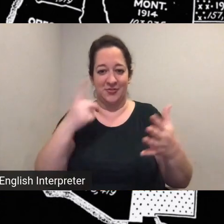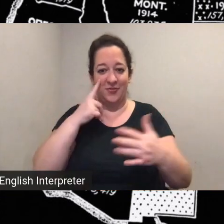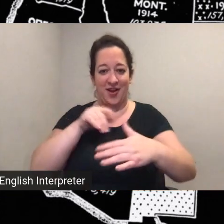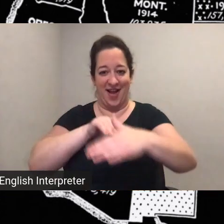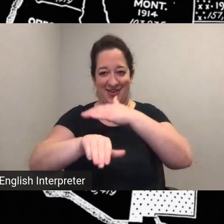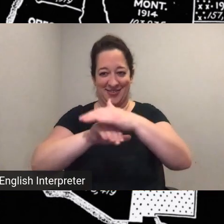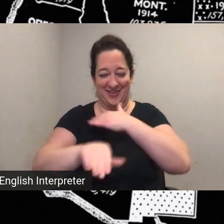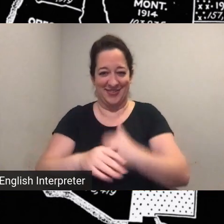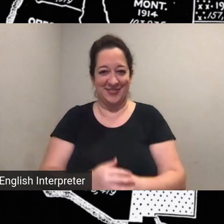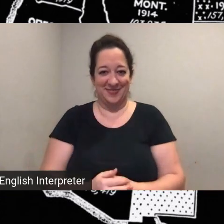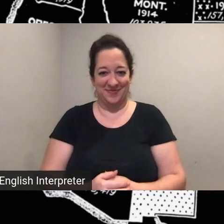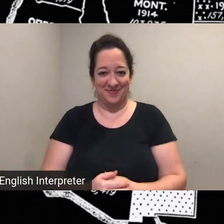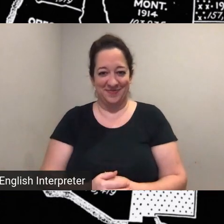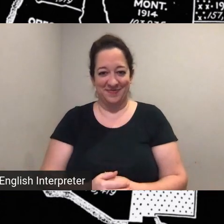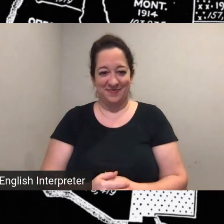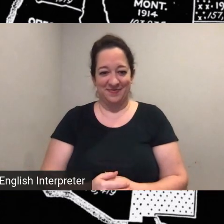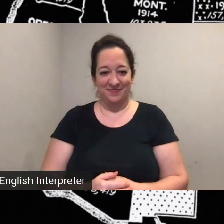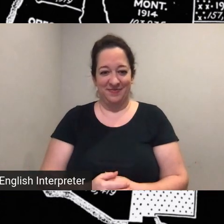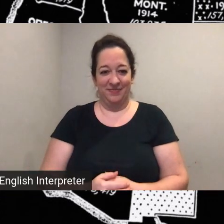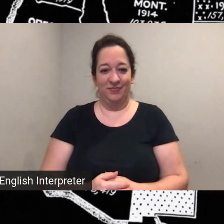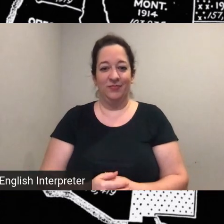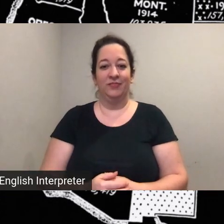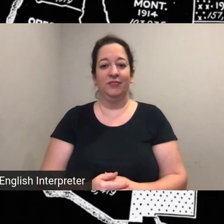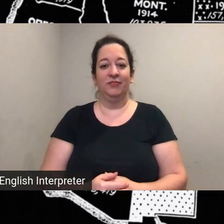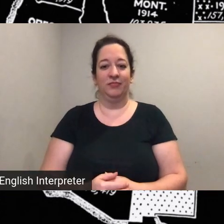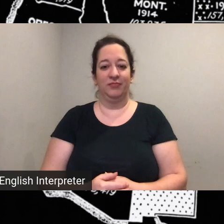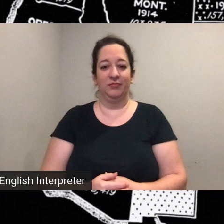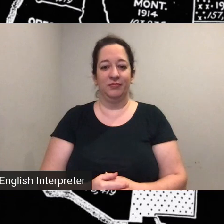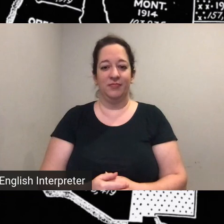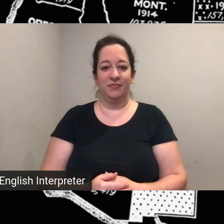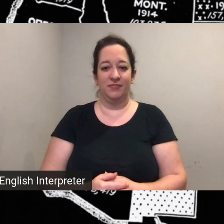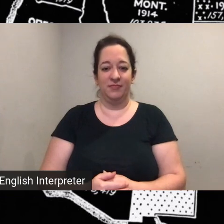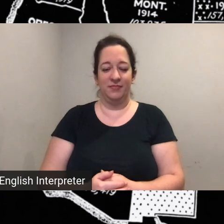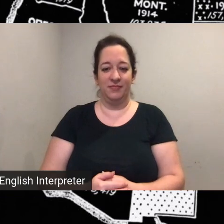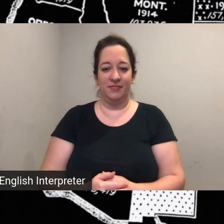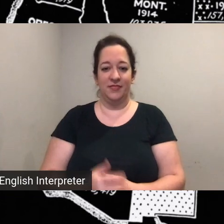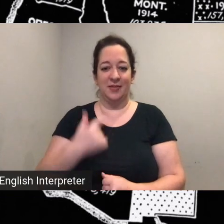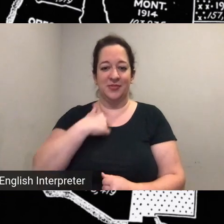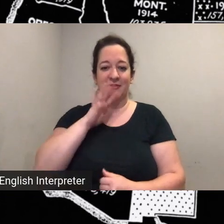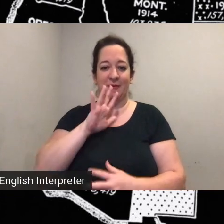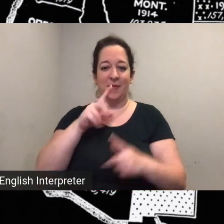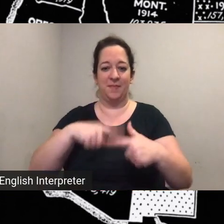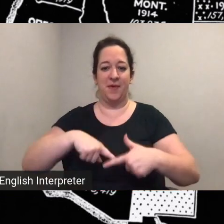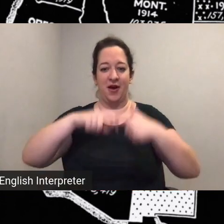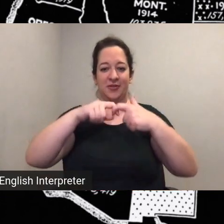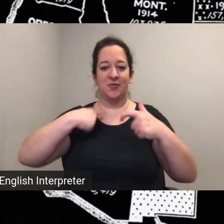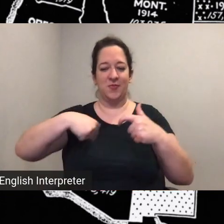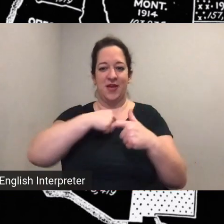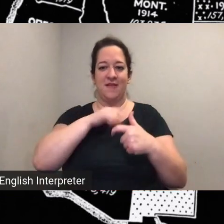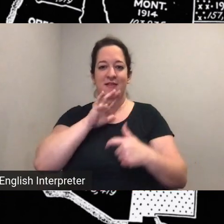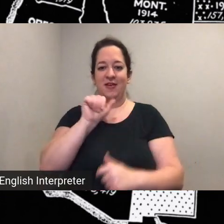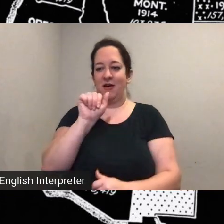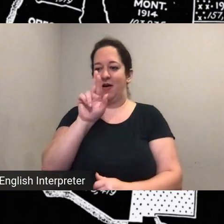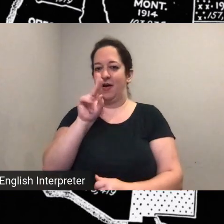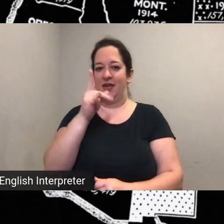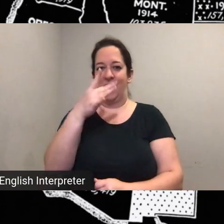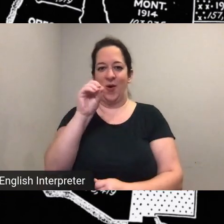um welcome our asl intern i'm just going to pause there i think we have a little audio bleed there we go okay